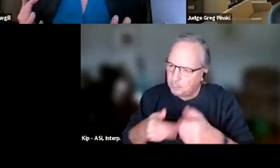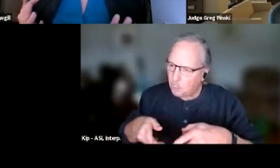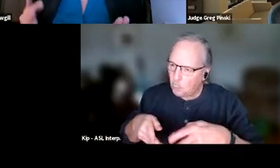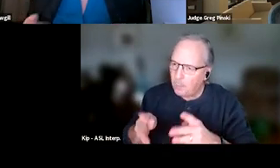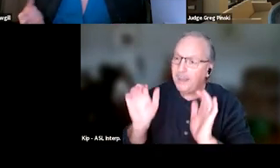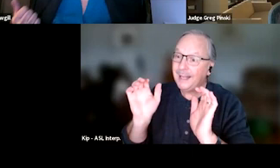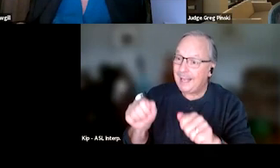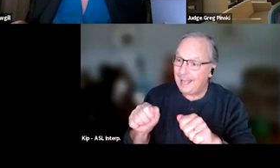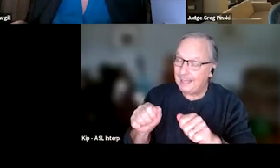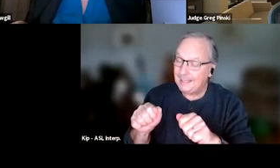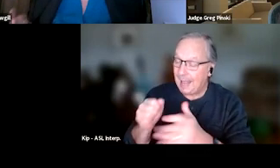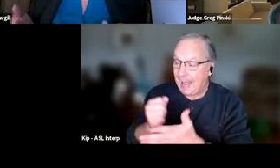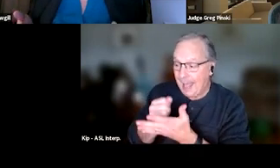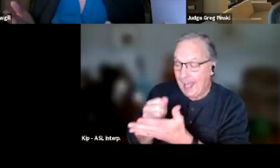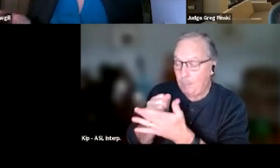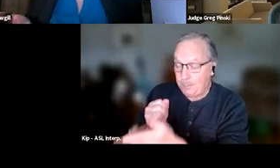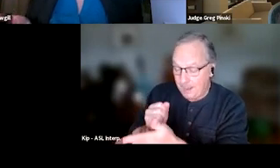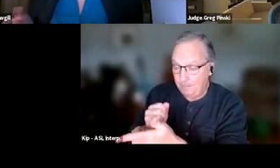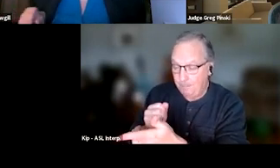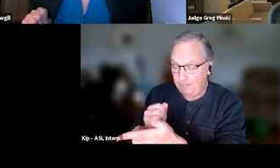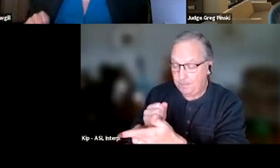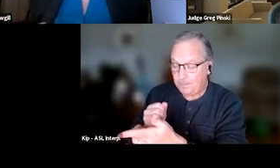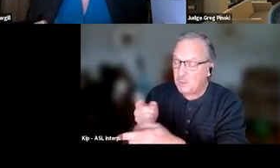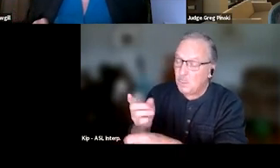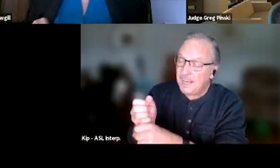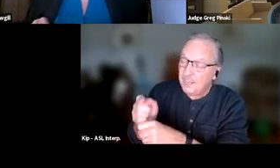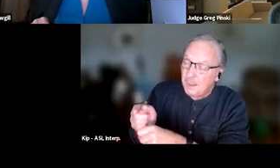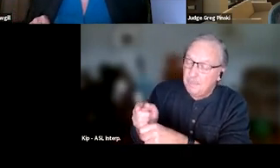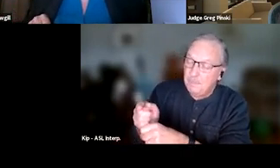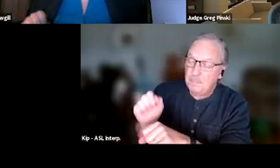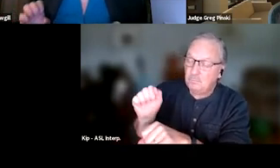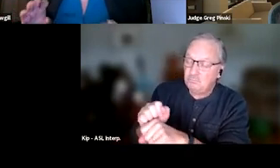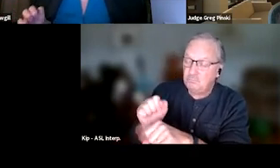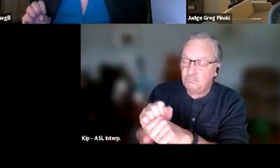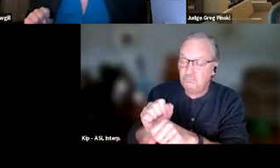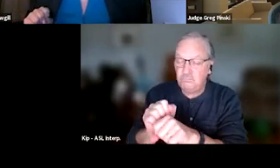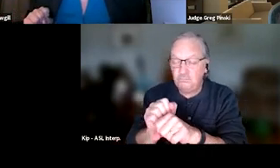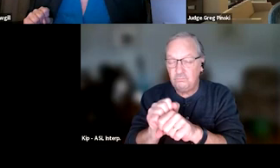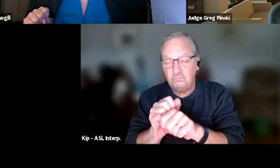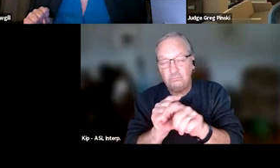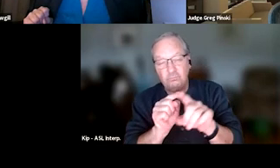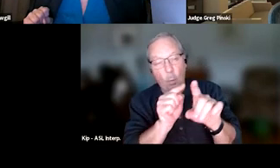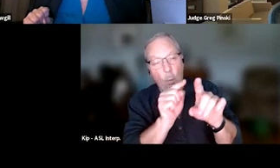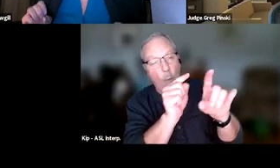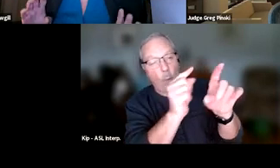and help them as we get them working towards recovery. But we don't terminate 'em from our program.